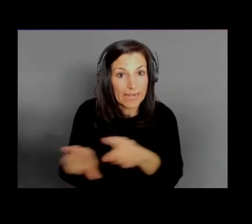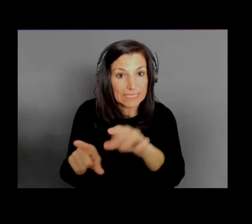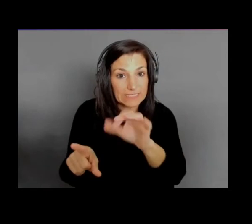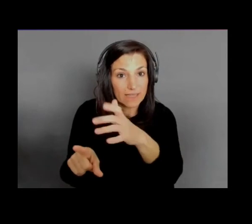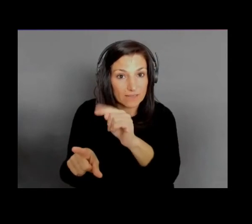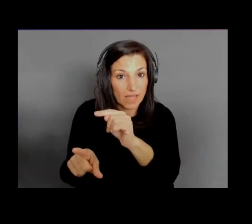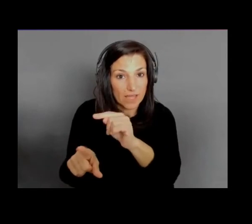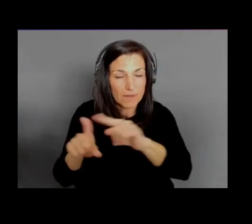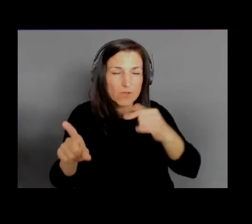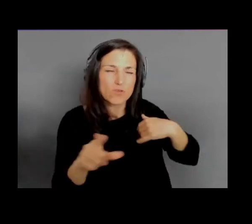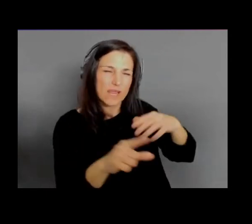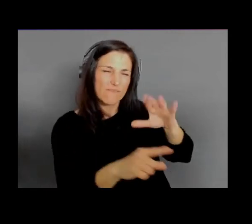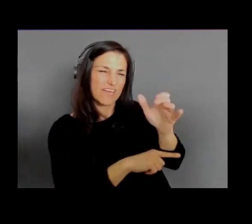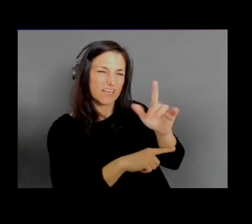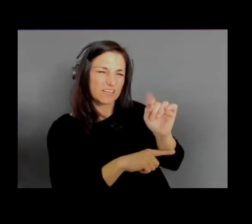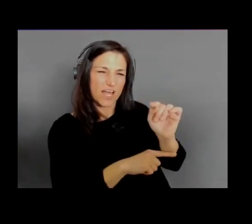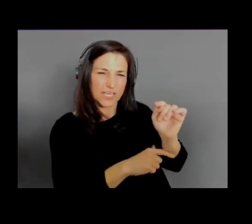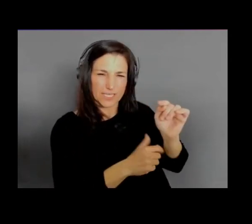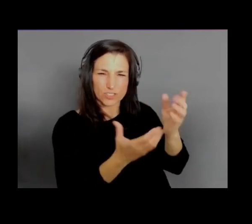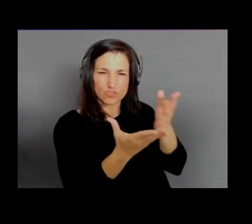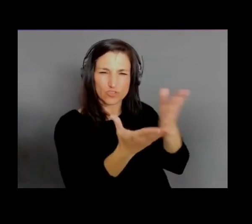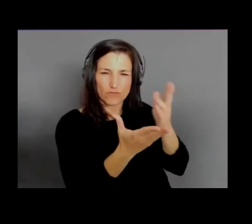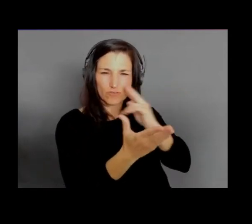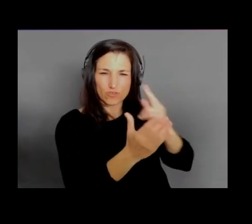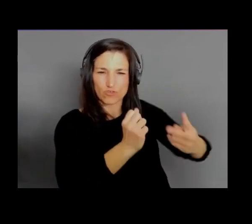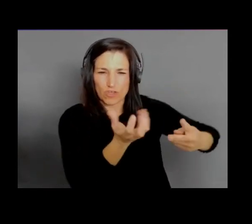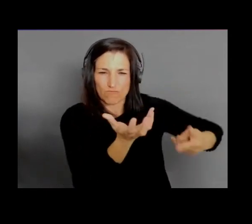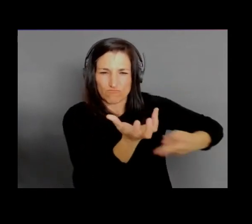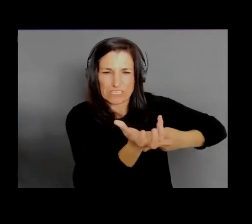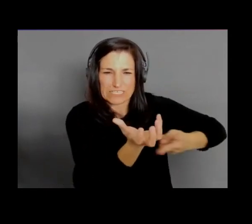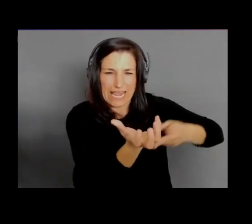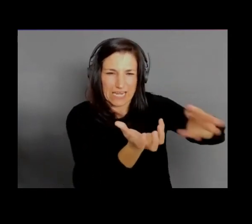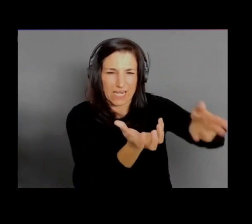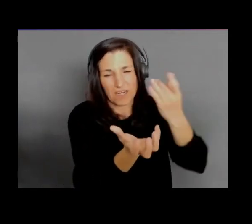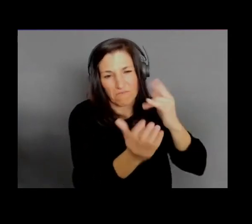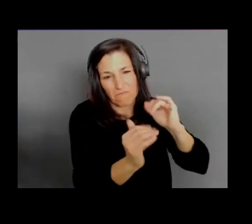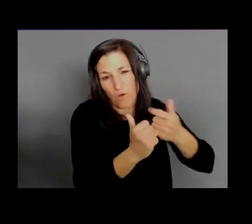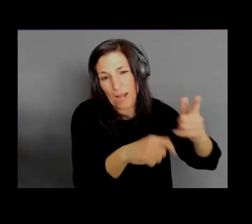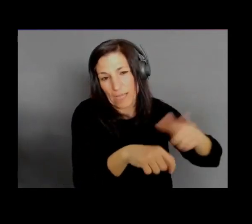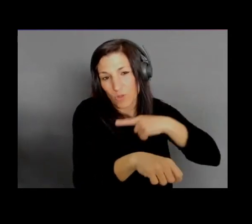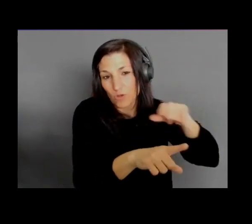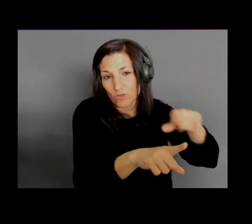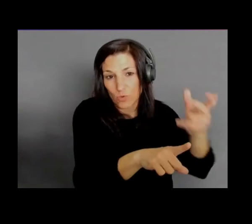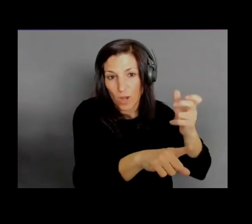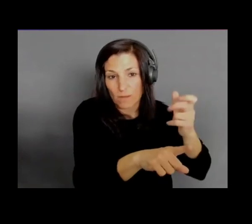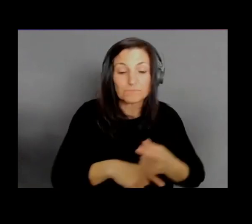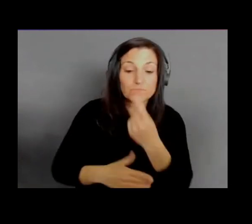The one thing that's maintained that is really, in my opinion, the heart and soul